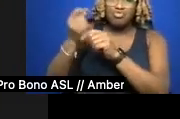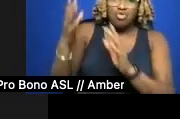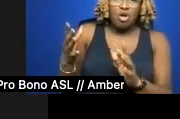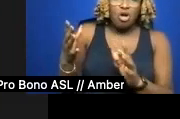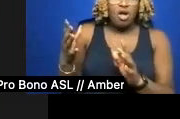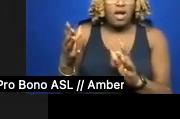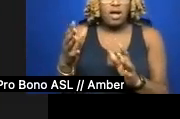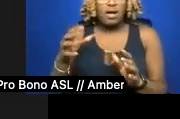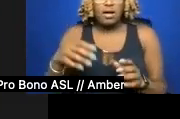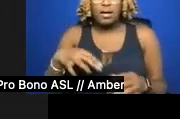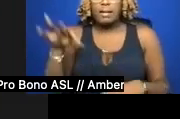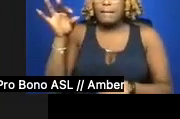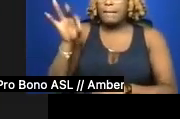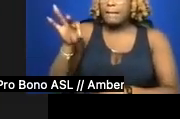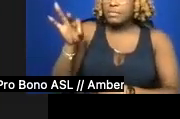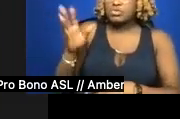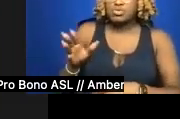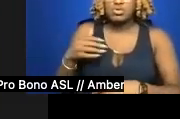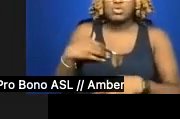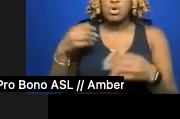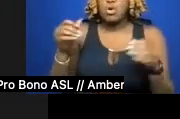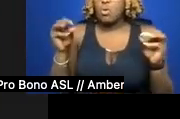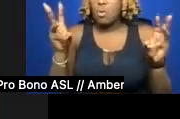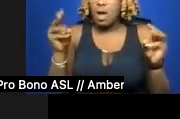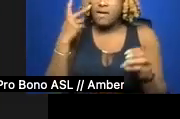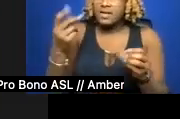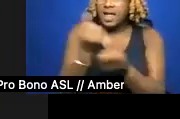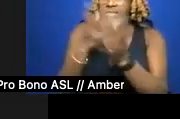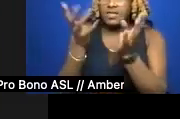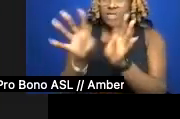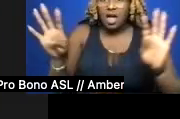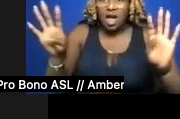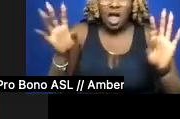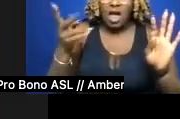beneath the veil, I'd find nothing but night: damp,